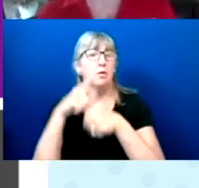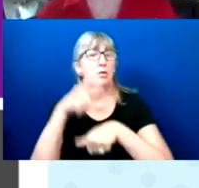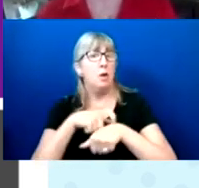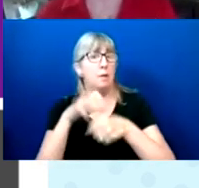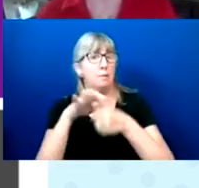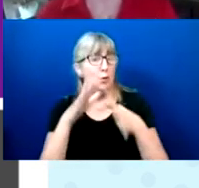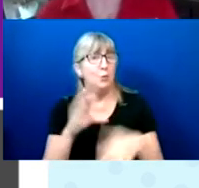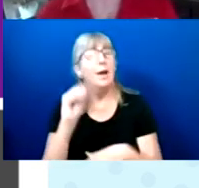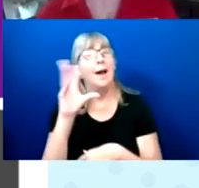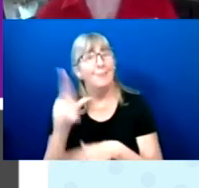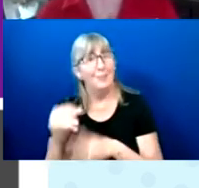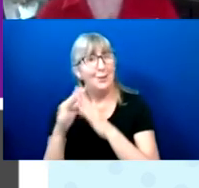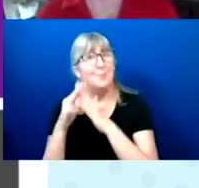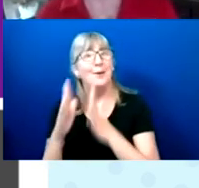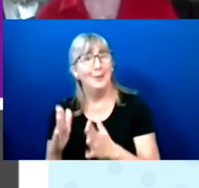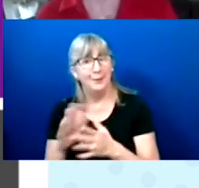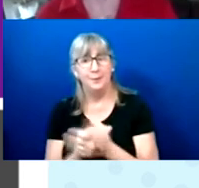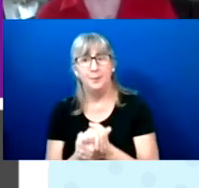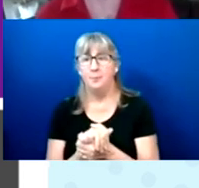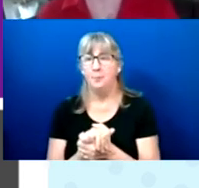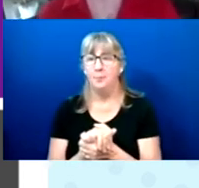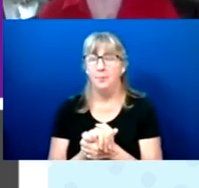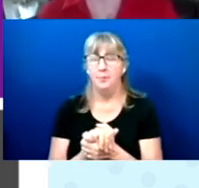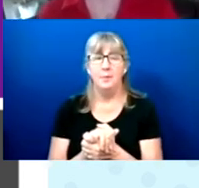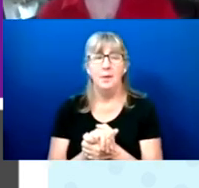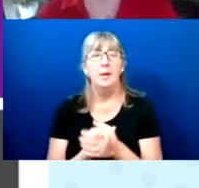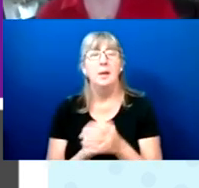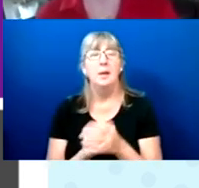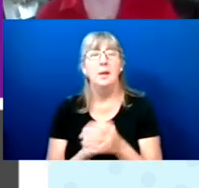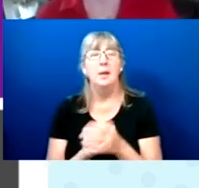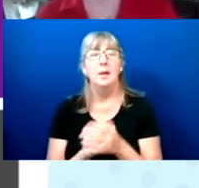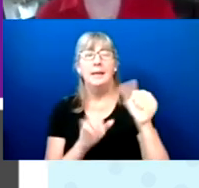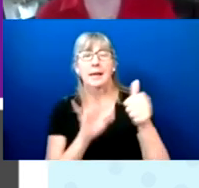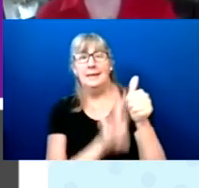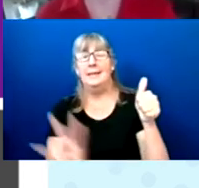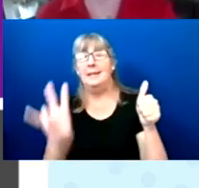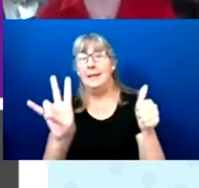7 out of 10 voters were told they could not vote.